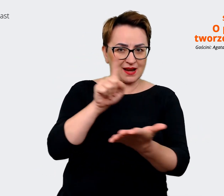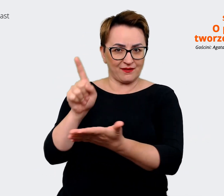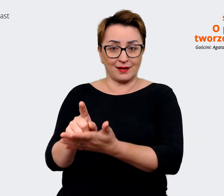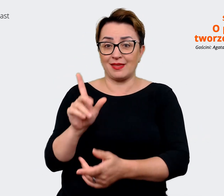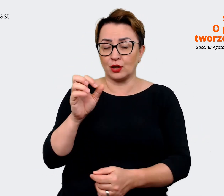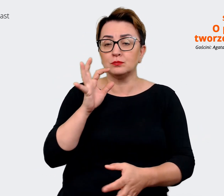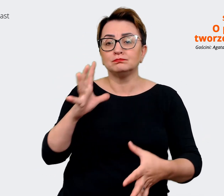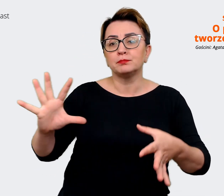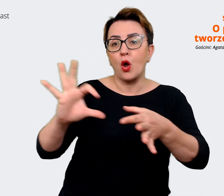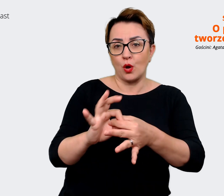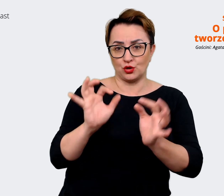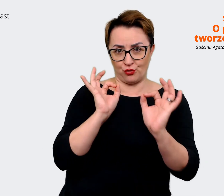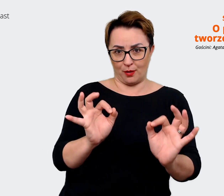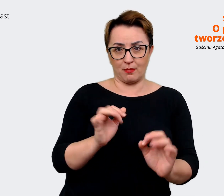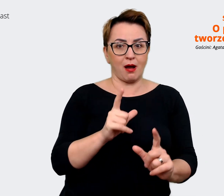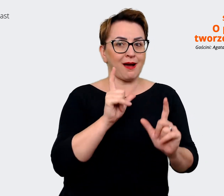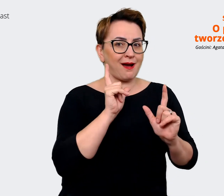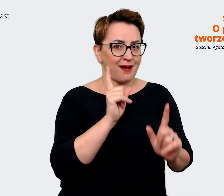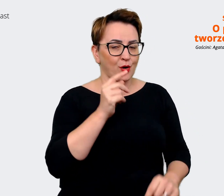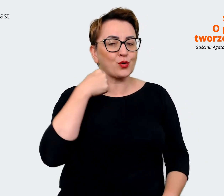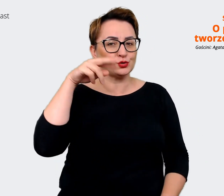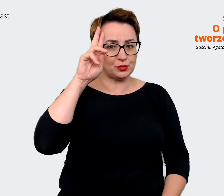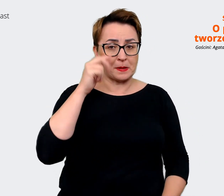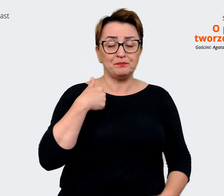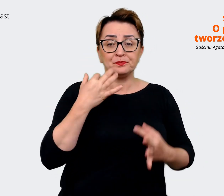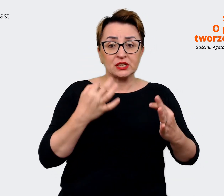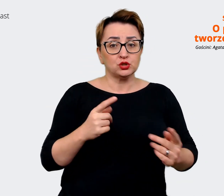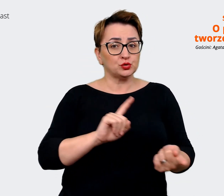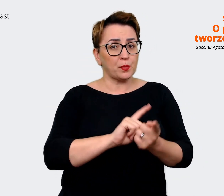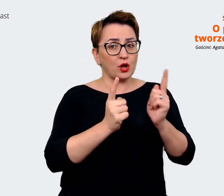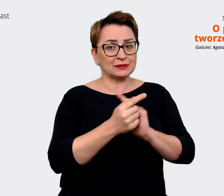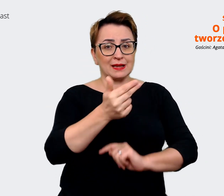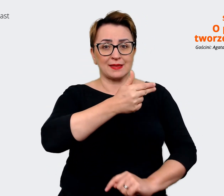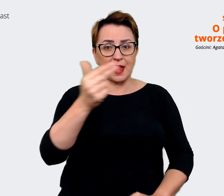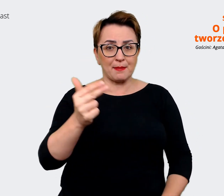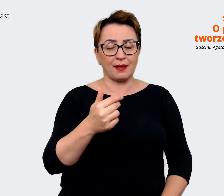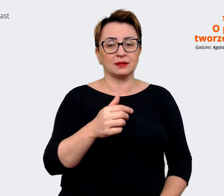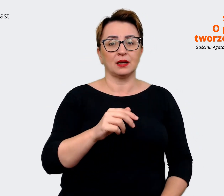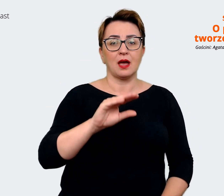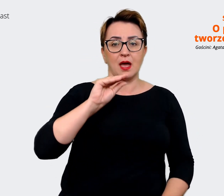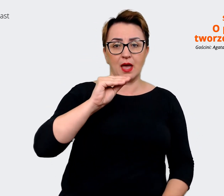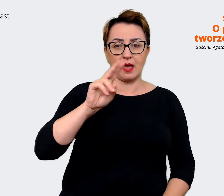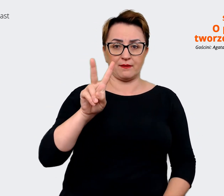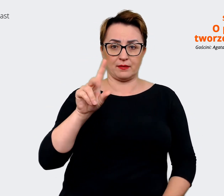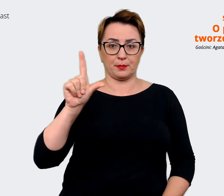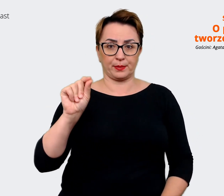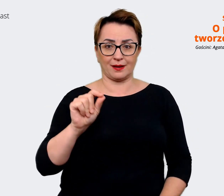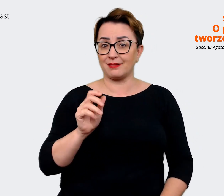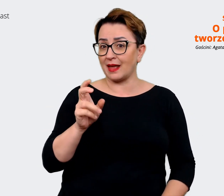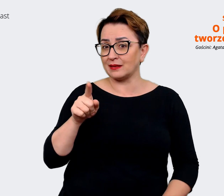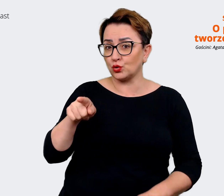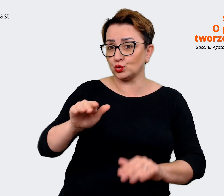Good matches, right. Okay. Actually, I know we met to talk about EVP, so I wanted to ask you… That abbreviation.